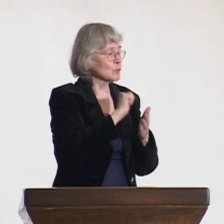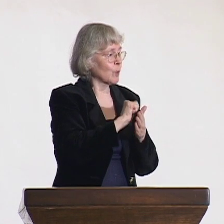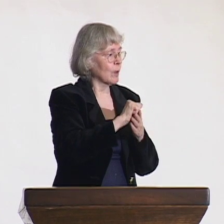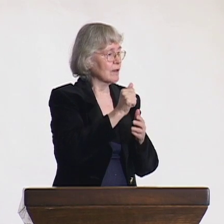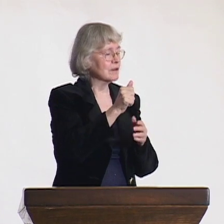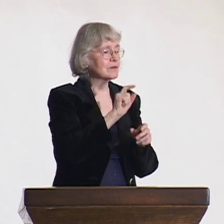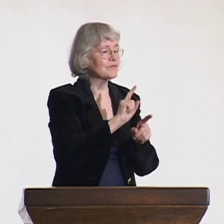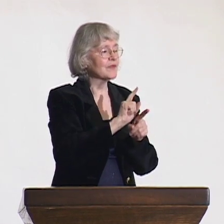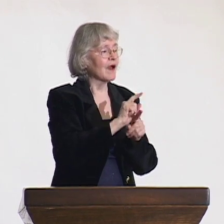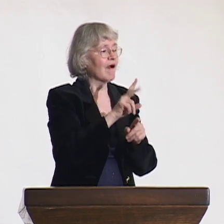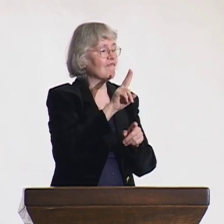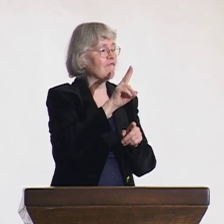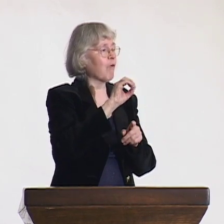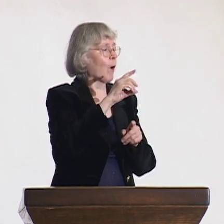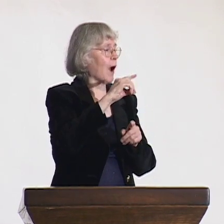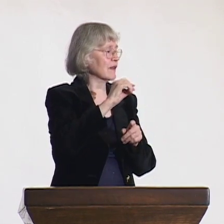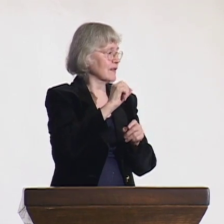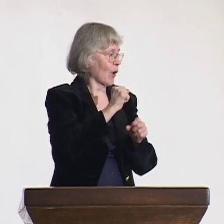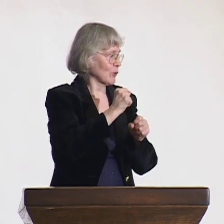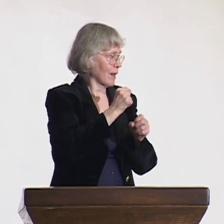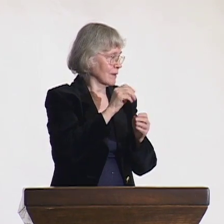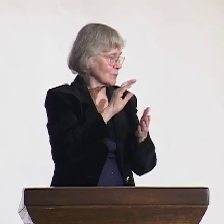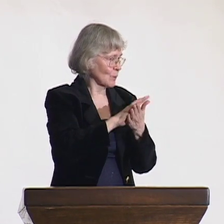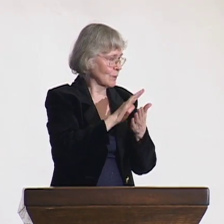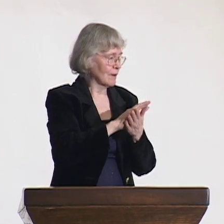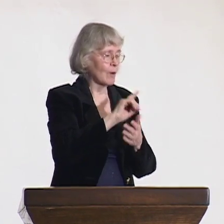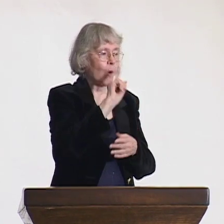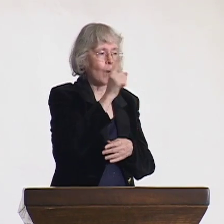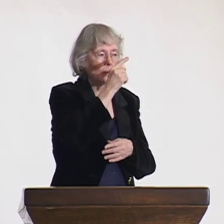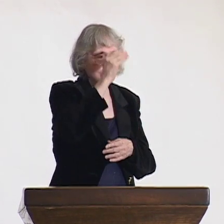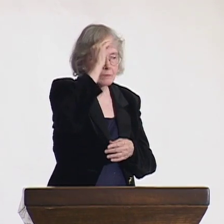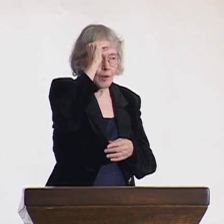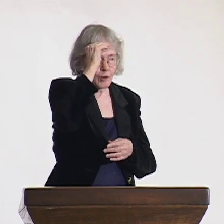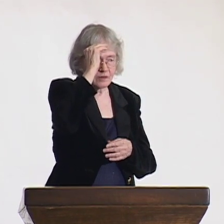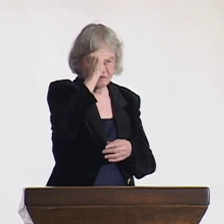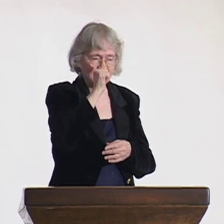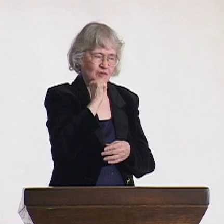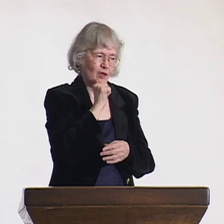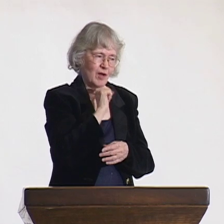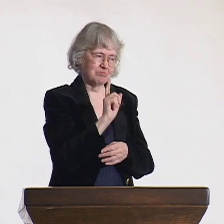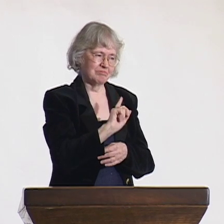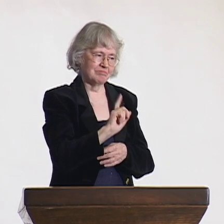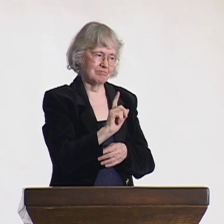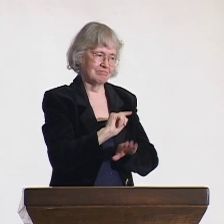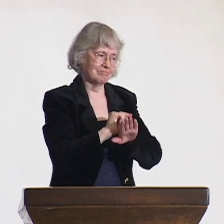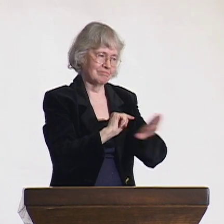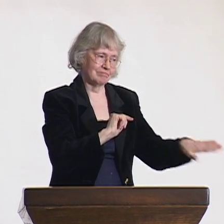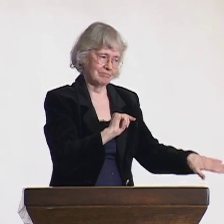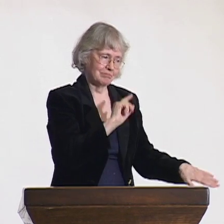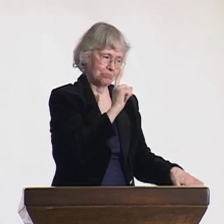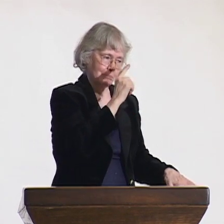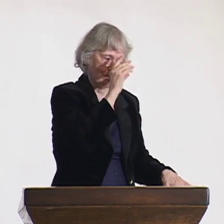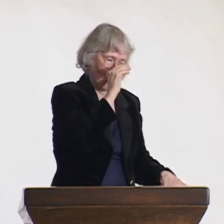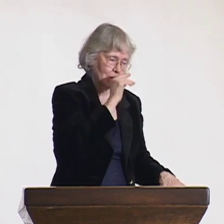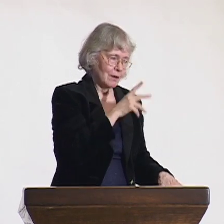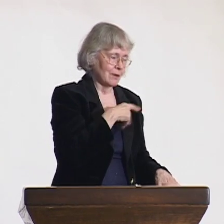Only boys would be allowed to have vocational educational opportunities. The girls did not.